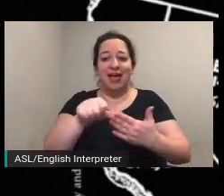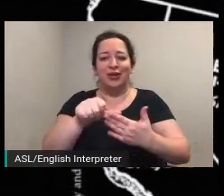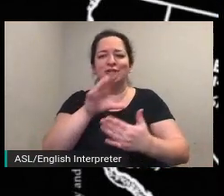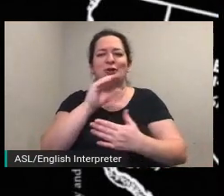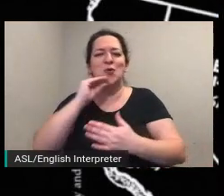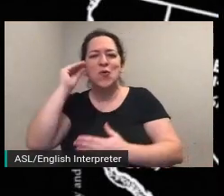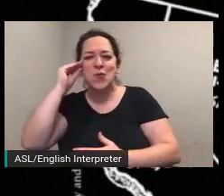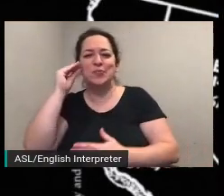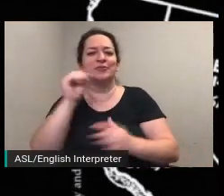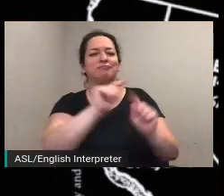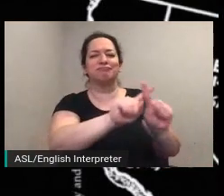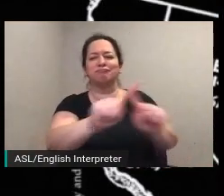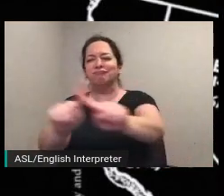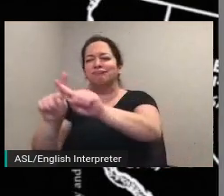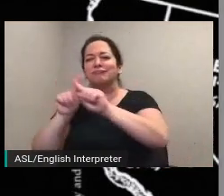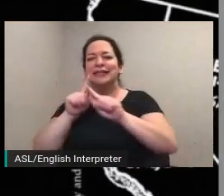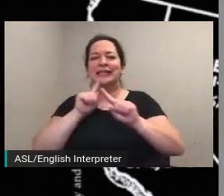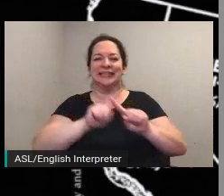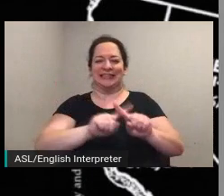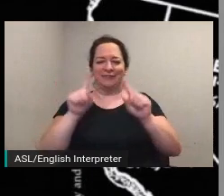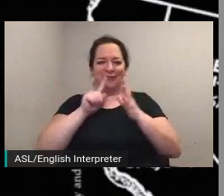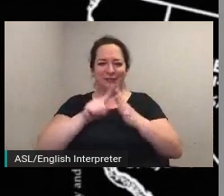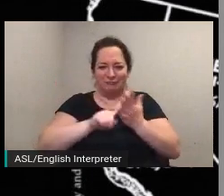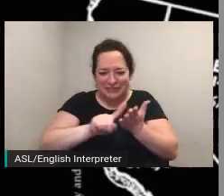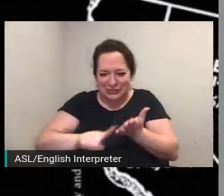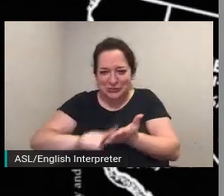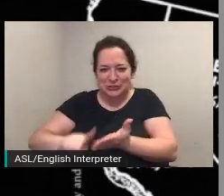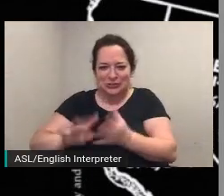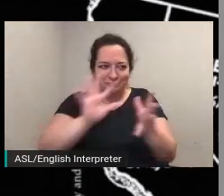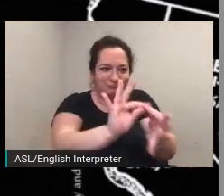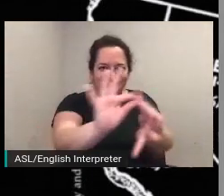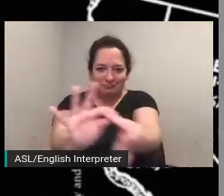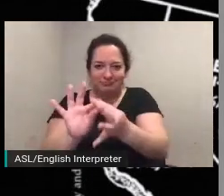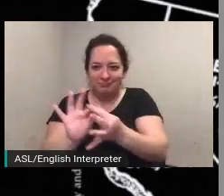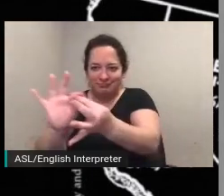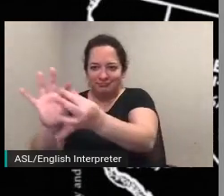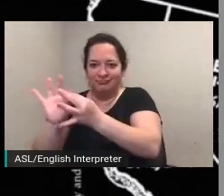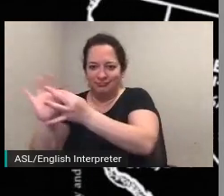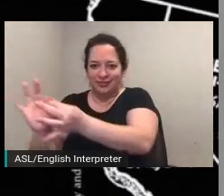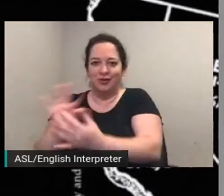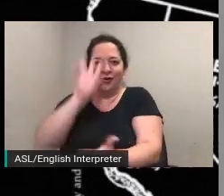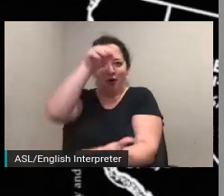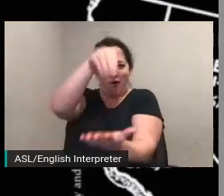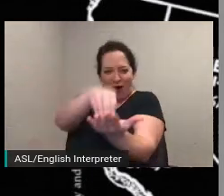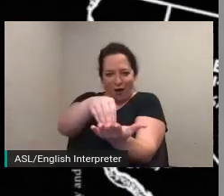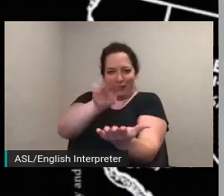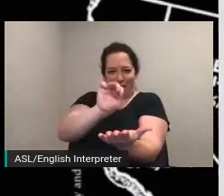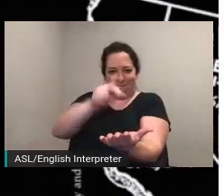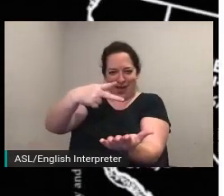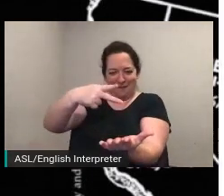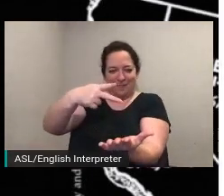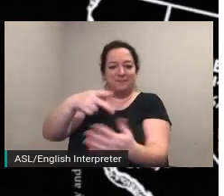archives where scanned correspondence is available there's an opportunity to get a glimpse into the life of these